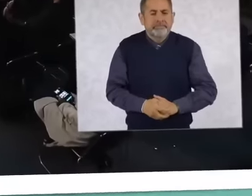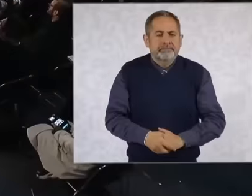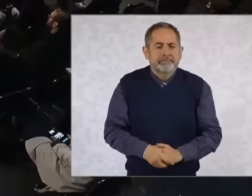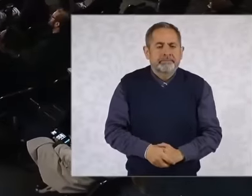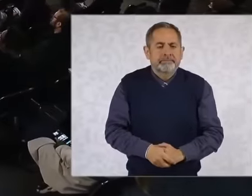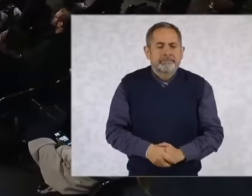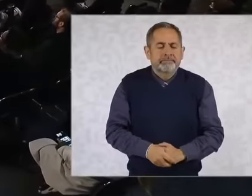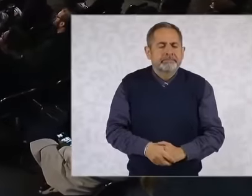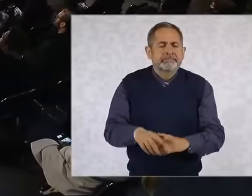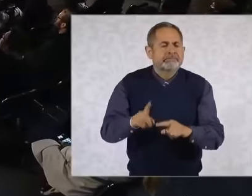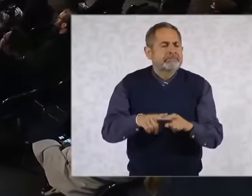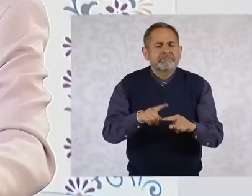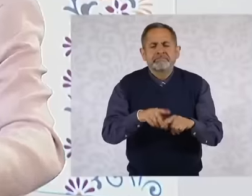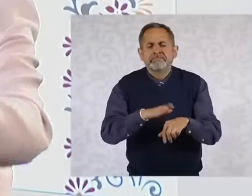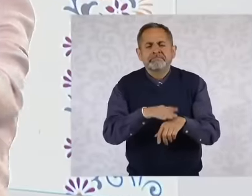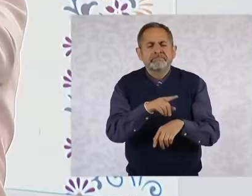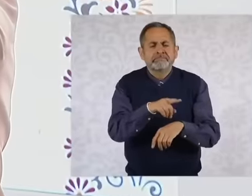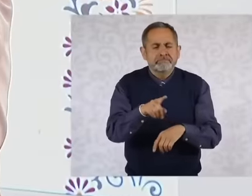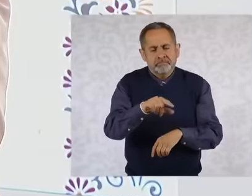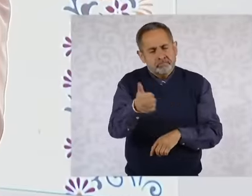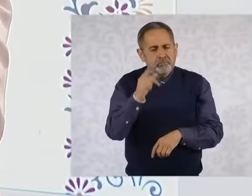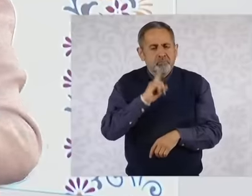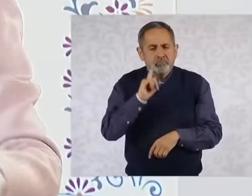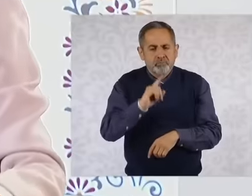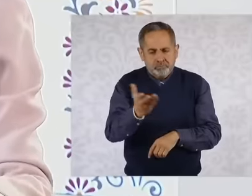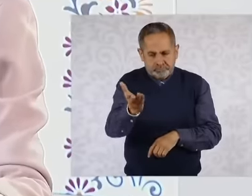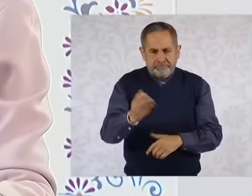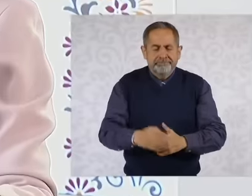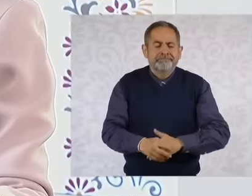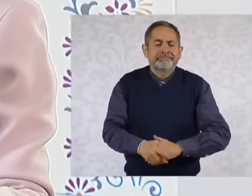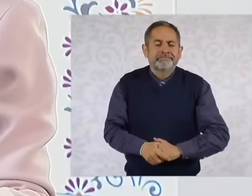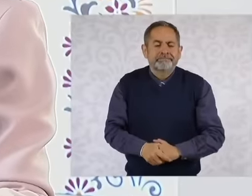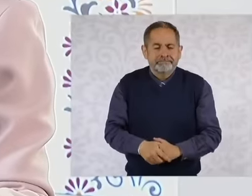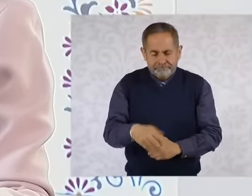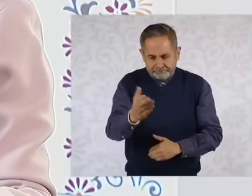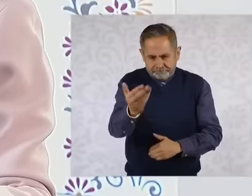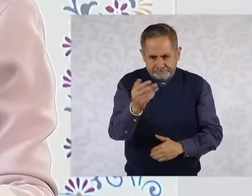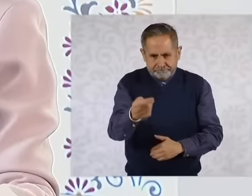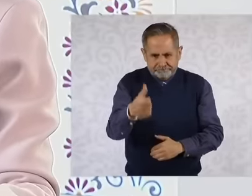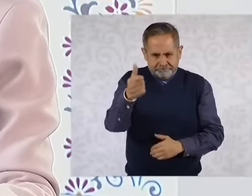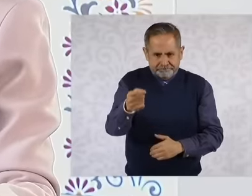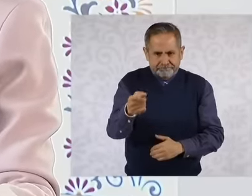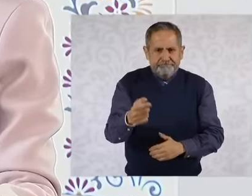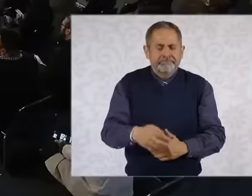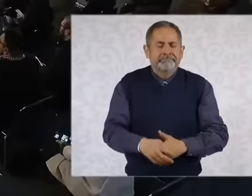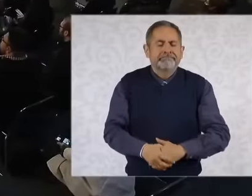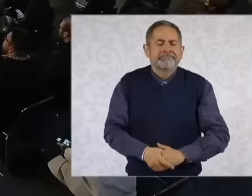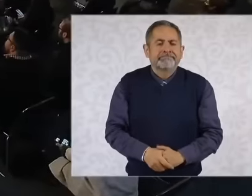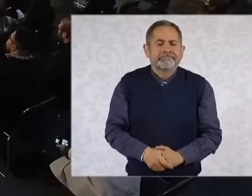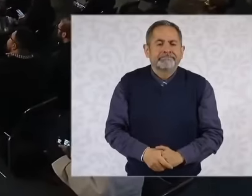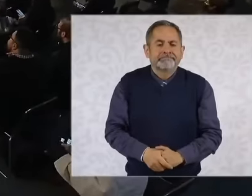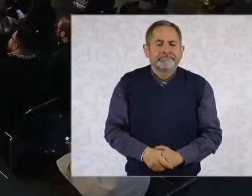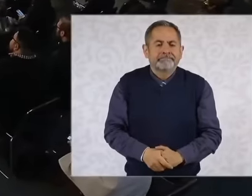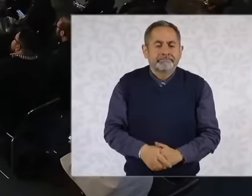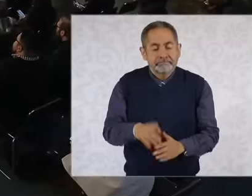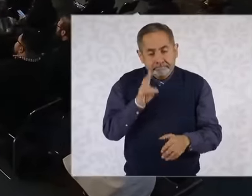who else is here to see another woman here first and then if we have time Thank you Mara